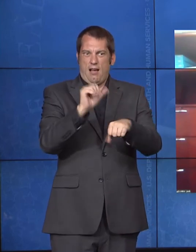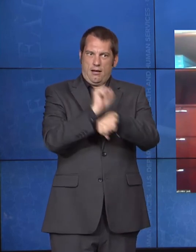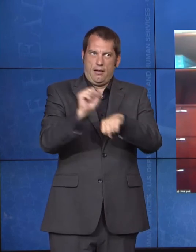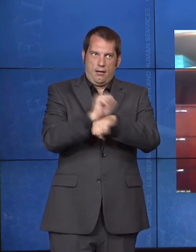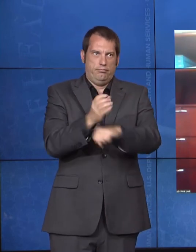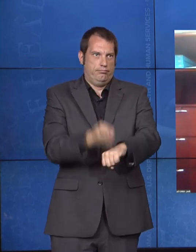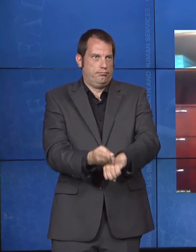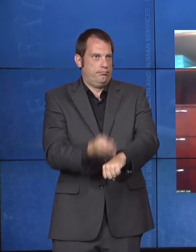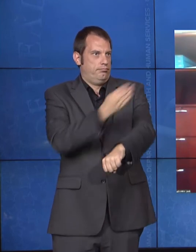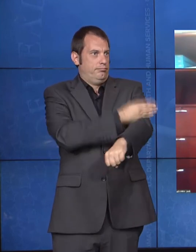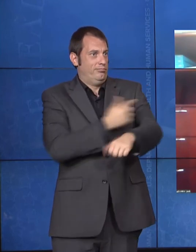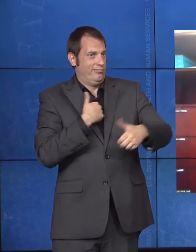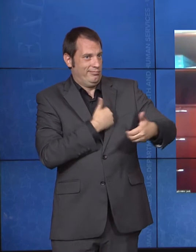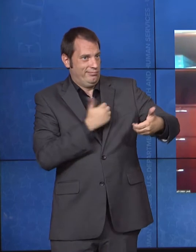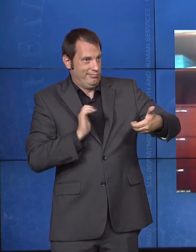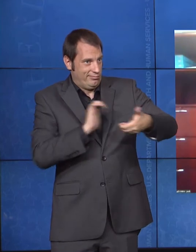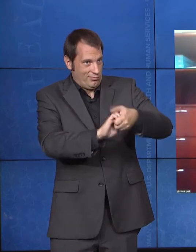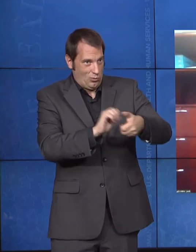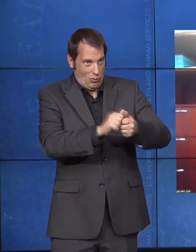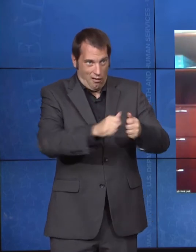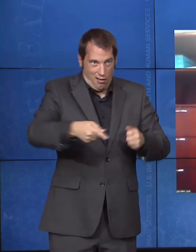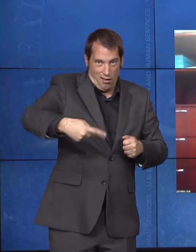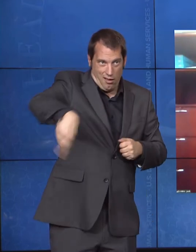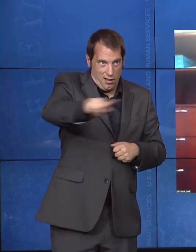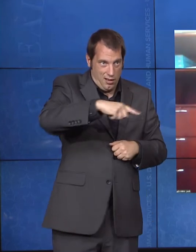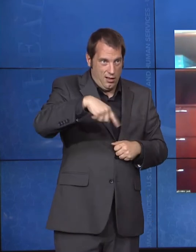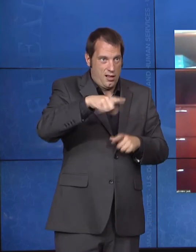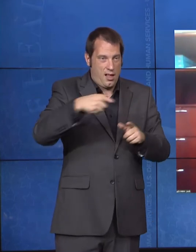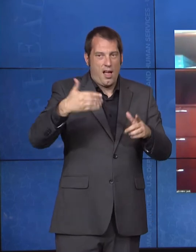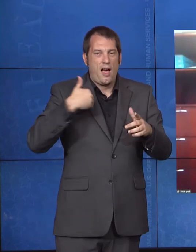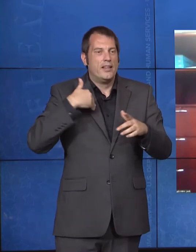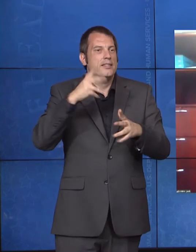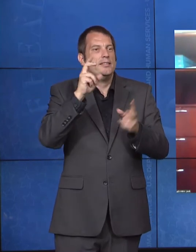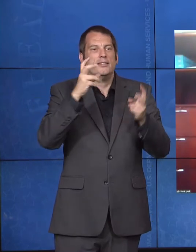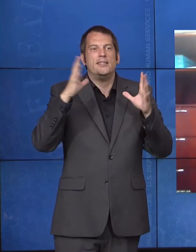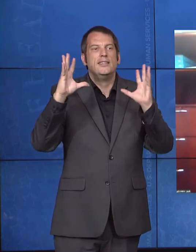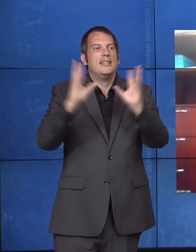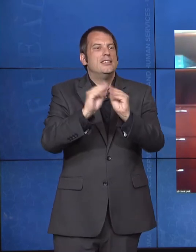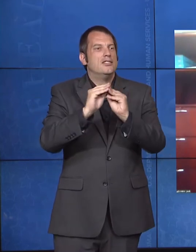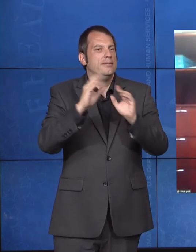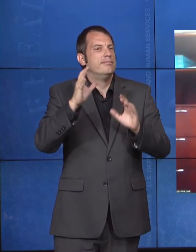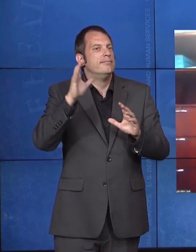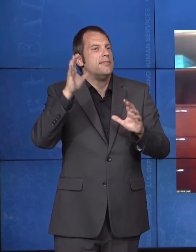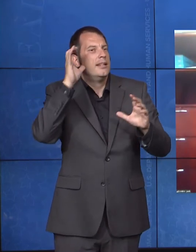sessions with advocates and individuals with disabilities as well as states and providers